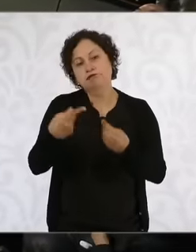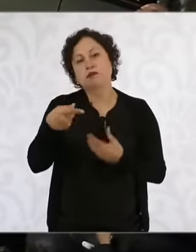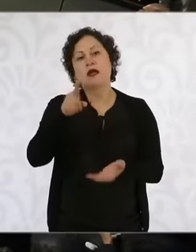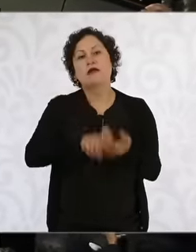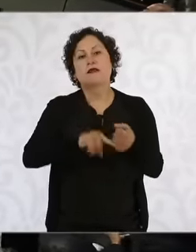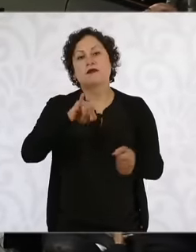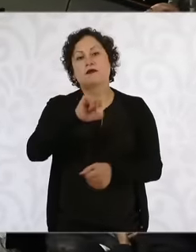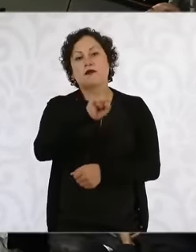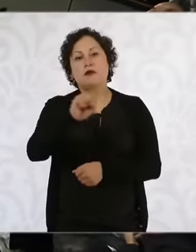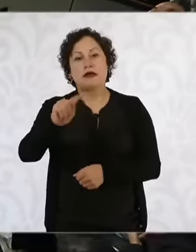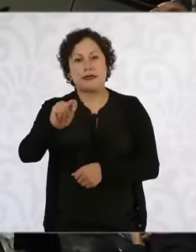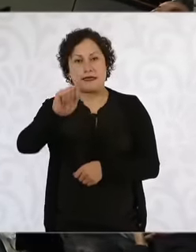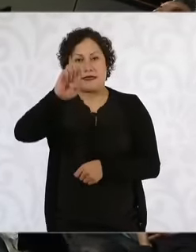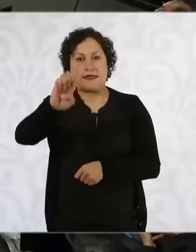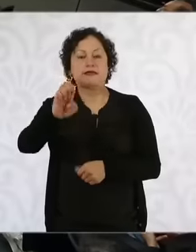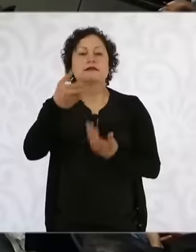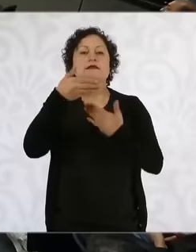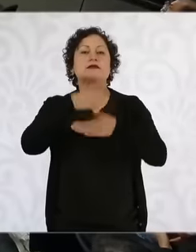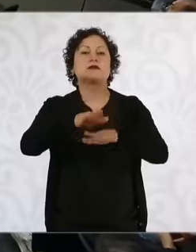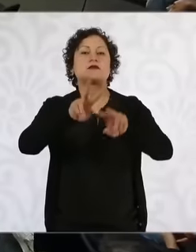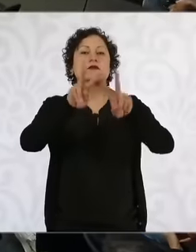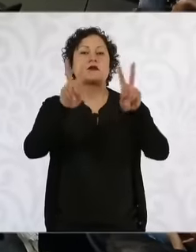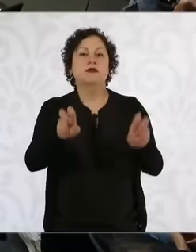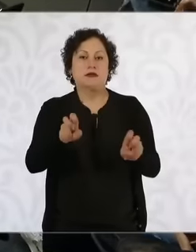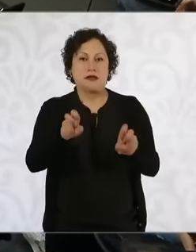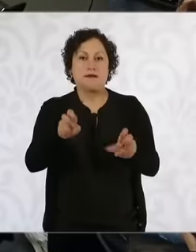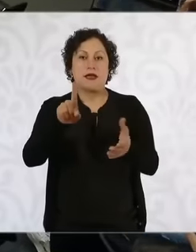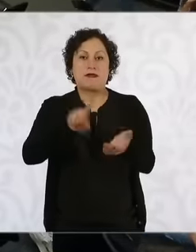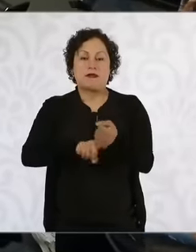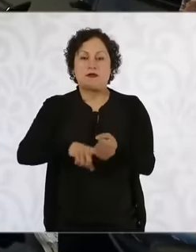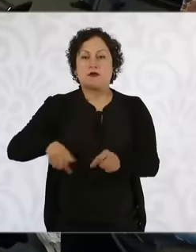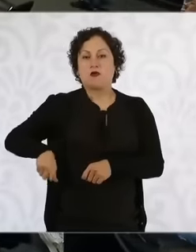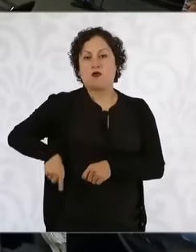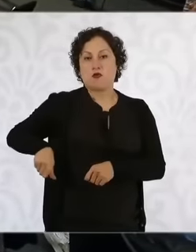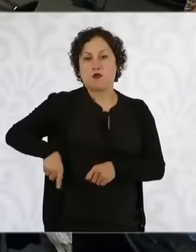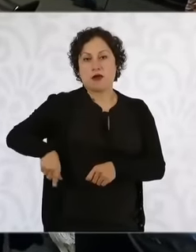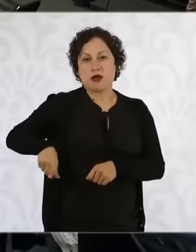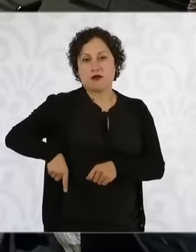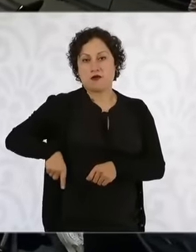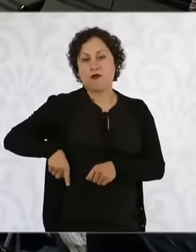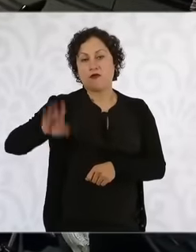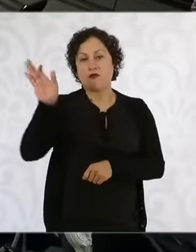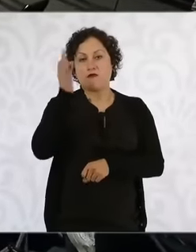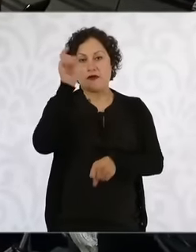the Federal Government's The salaries of the middle managers of the government why because normally the